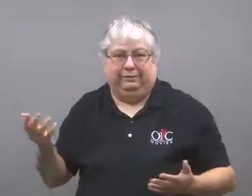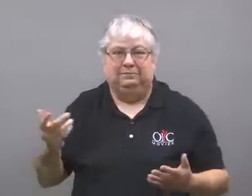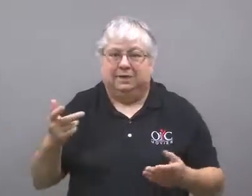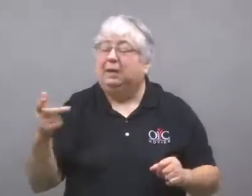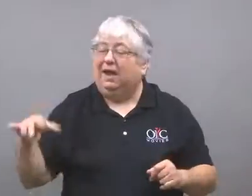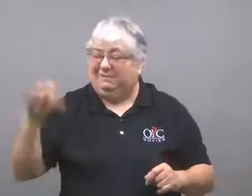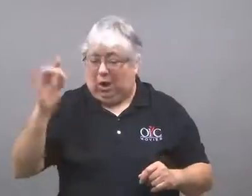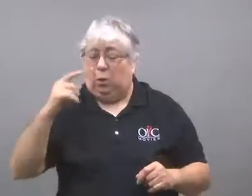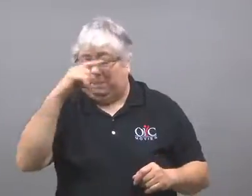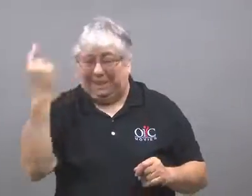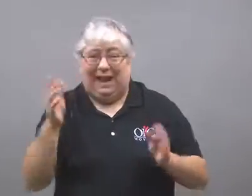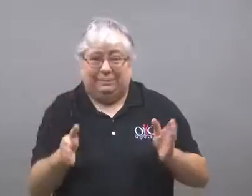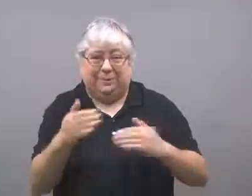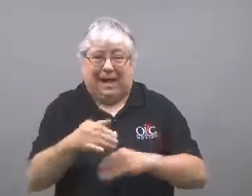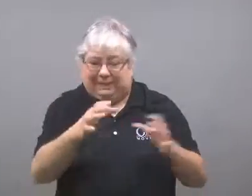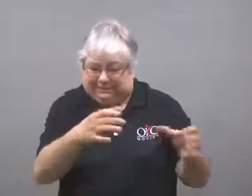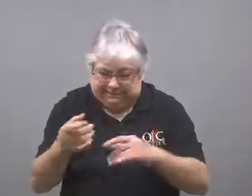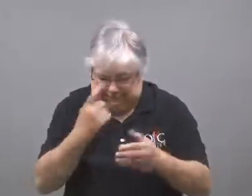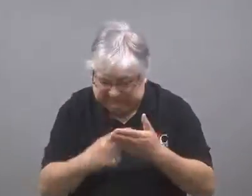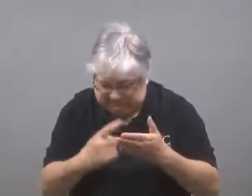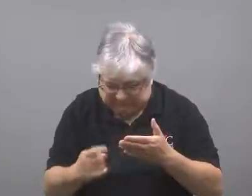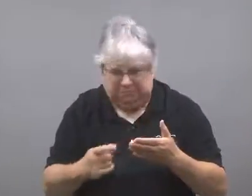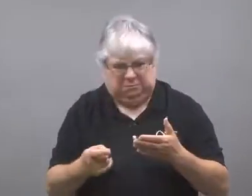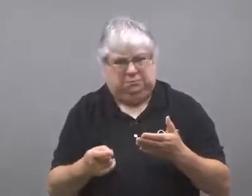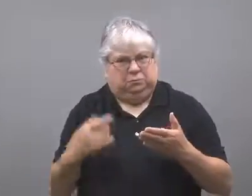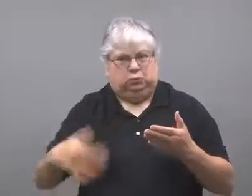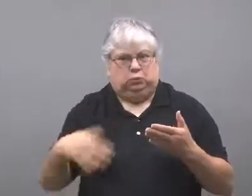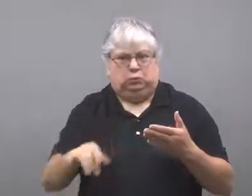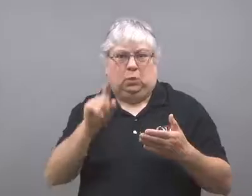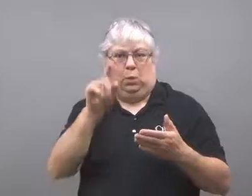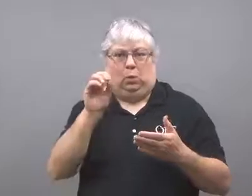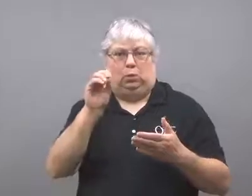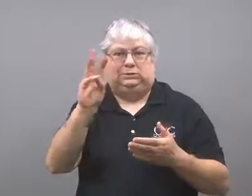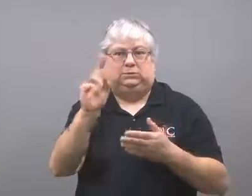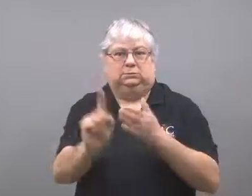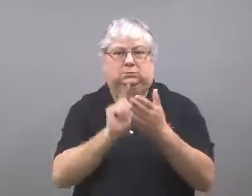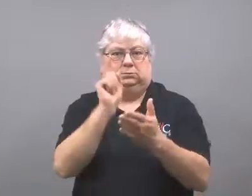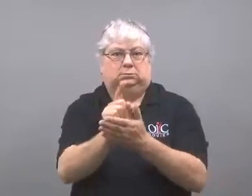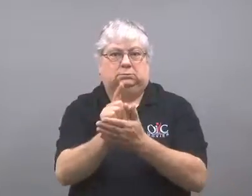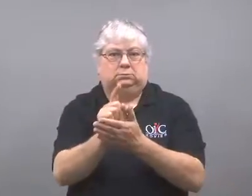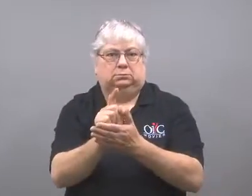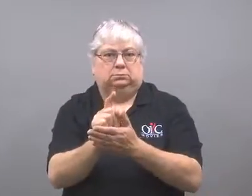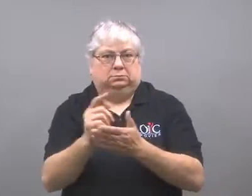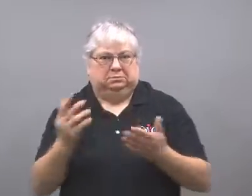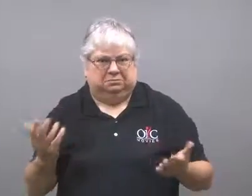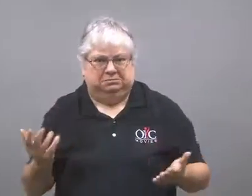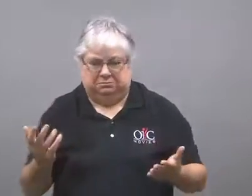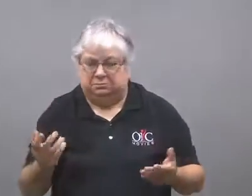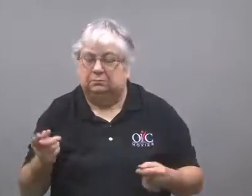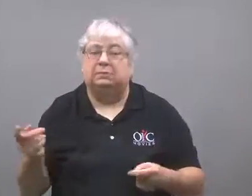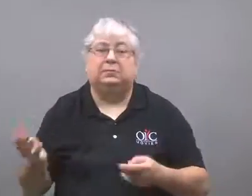The black box was retrieved and it showed the speed to be 106 mph.